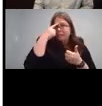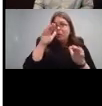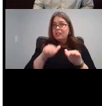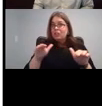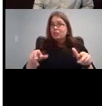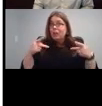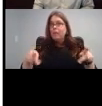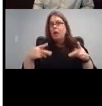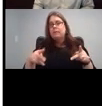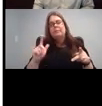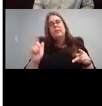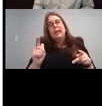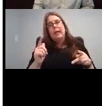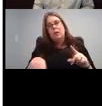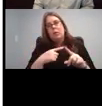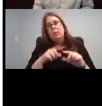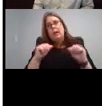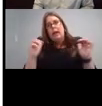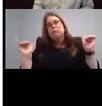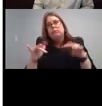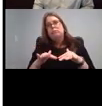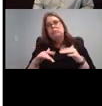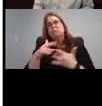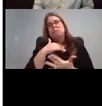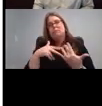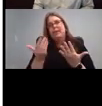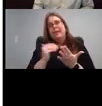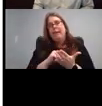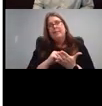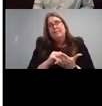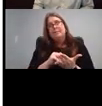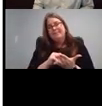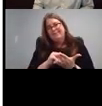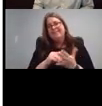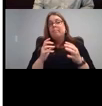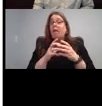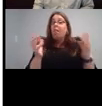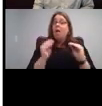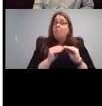again and there's just a lot more out there. Some are deaf